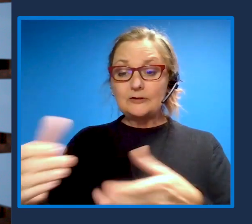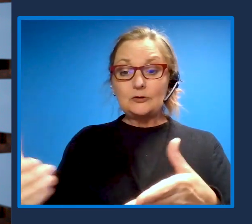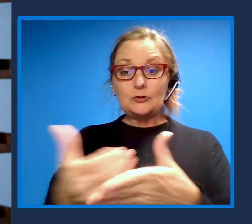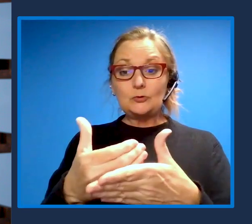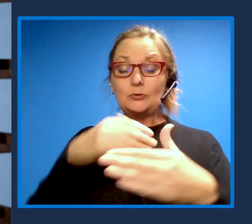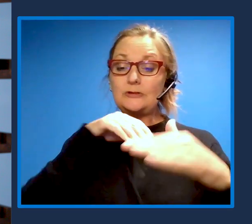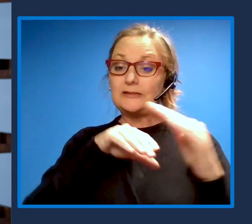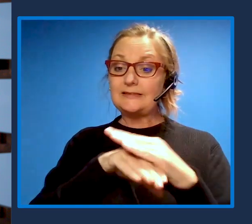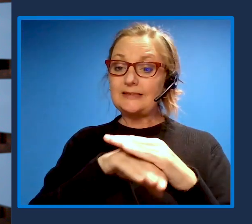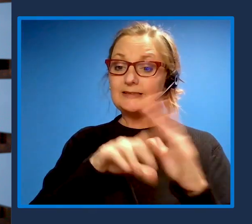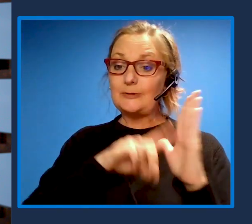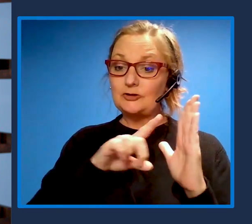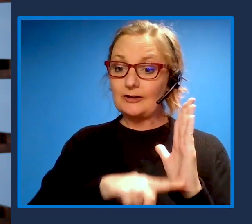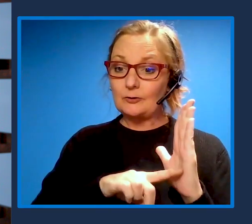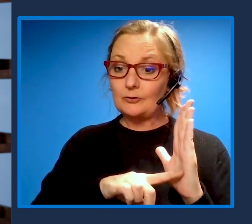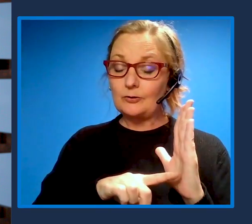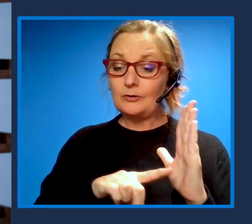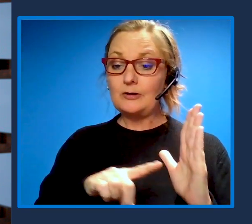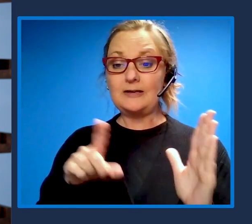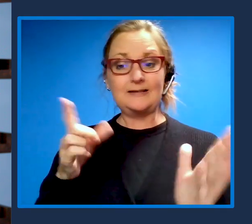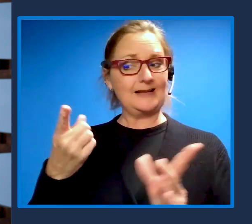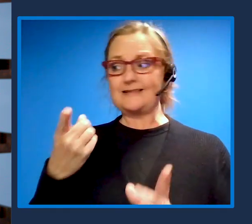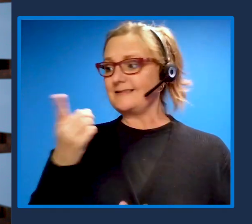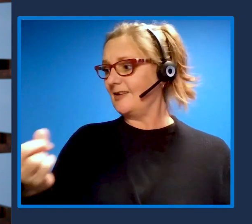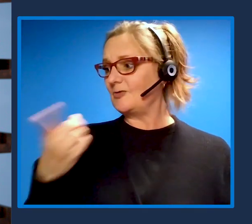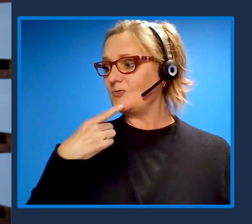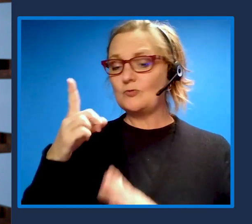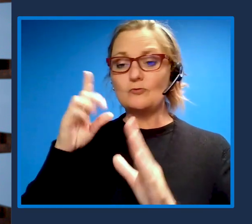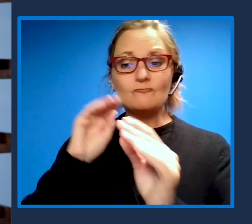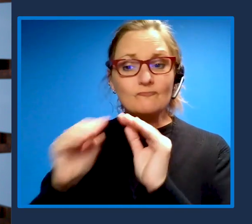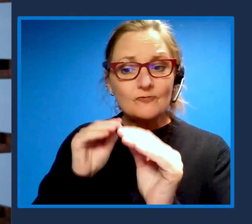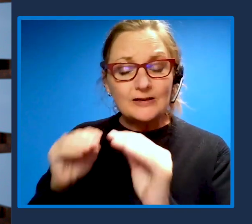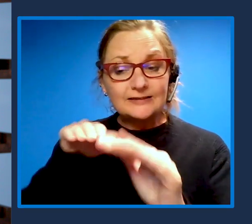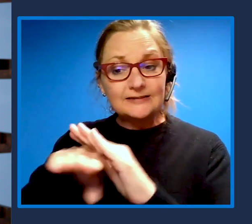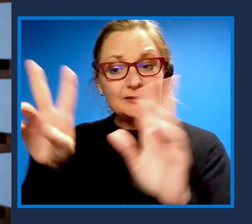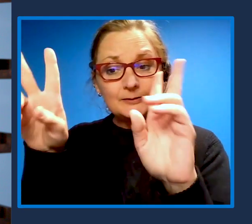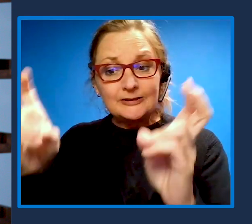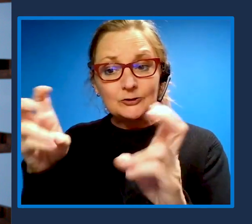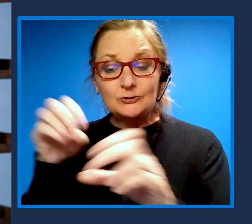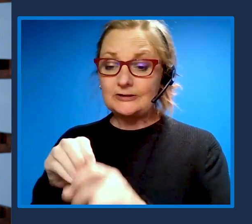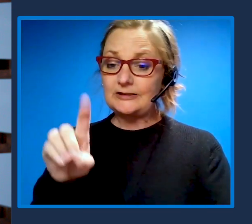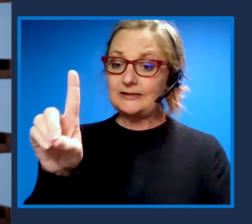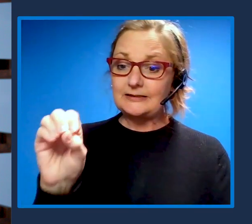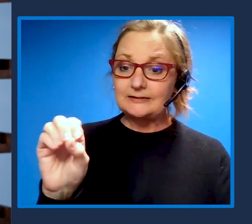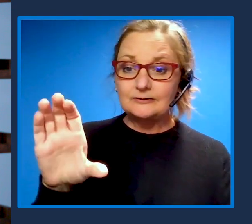I love it, I mean, the prompt you to fix accessibility issues in your documents or emails.